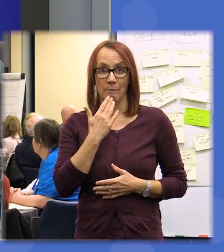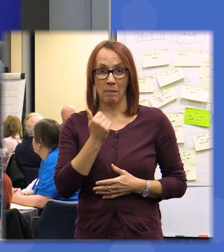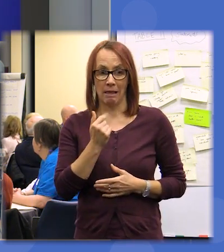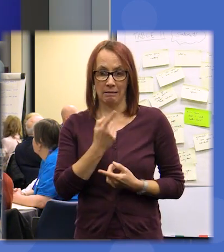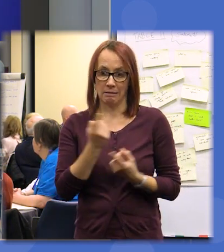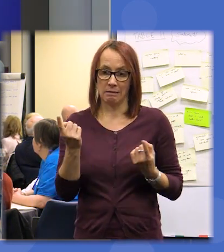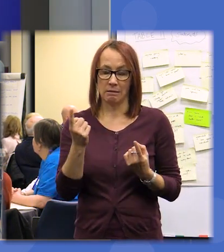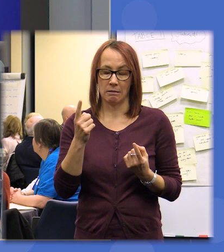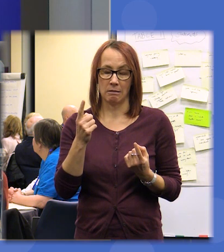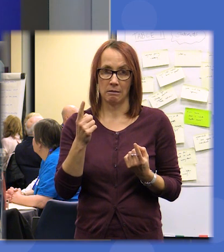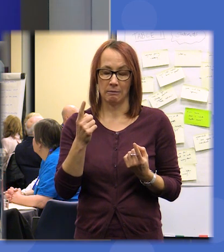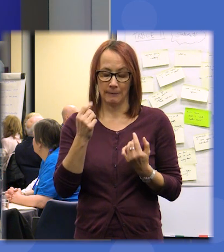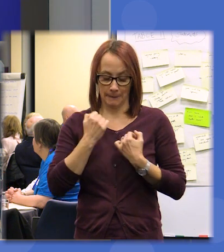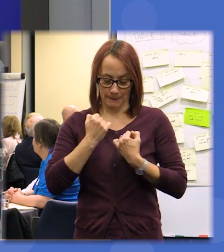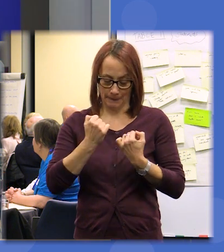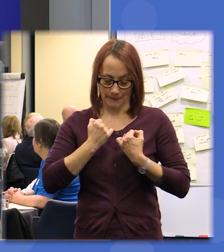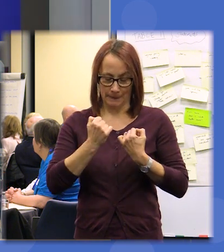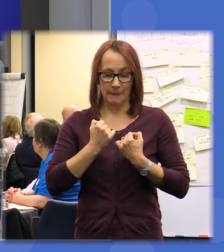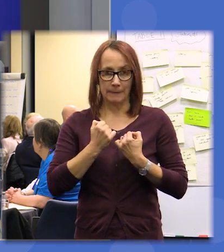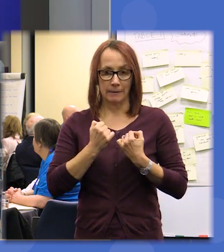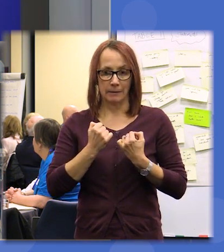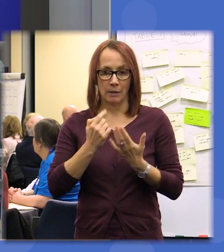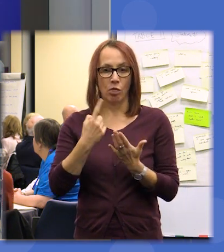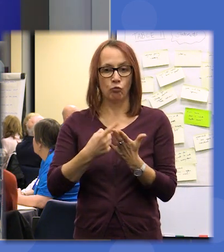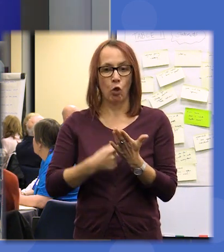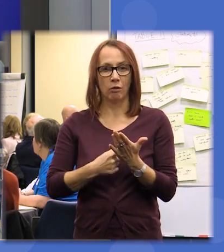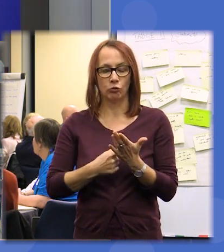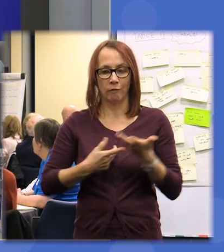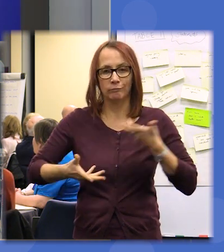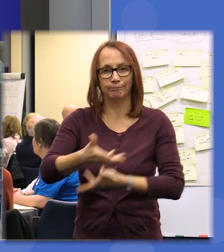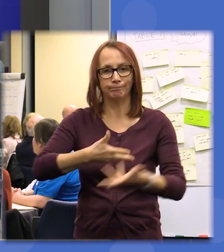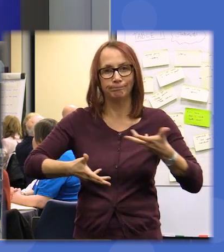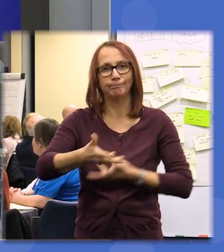the the rules of engagement that we have set out with each other and that we